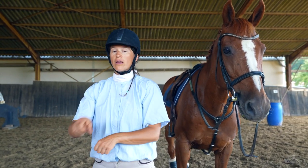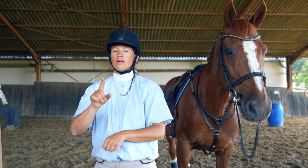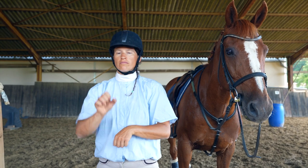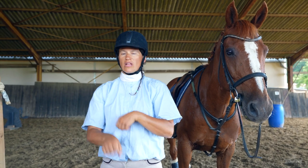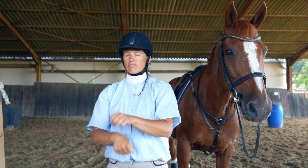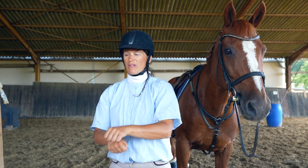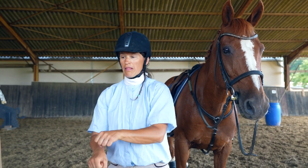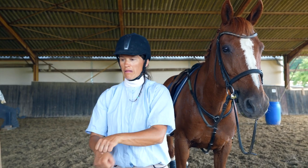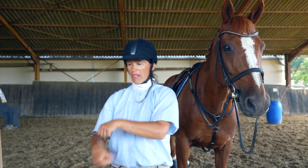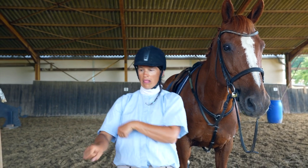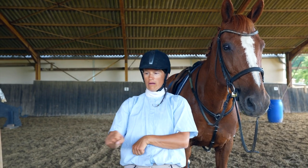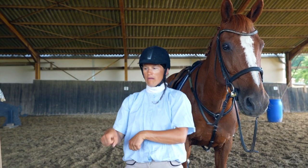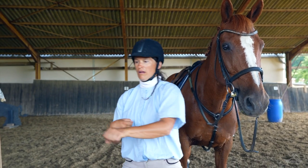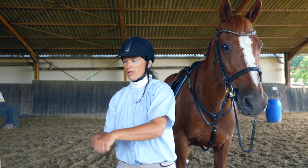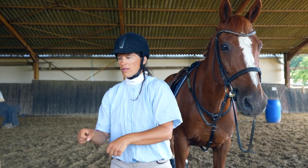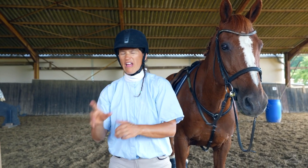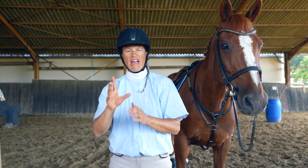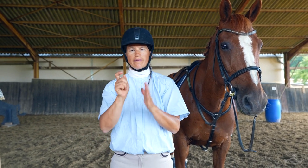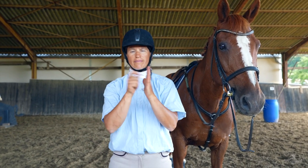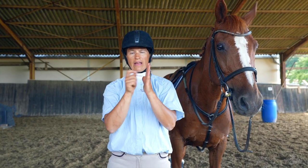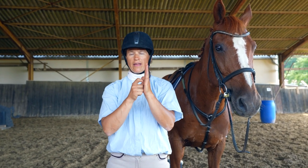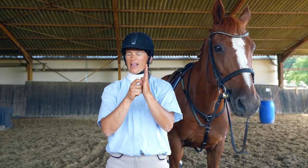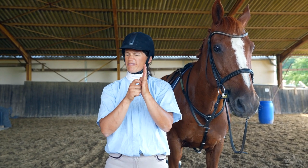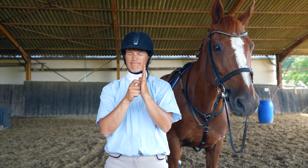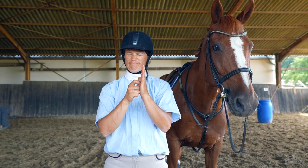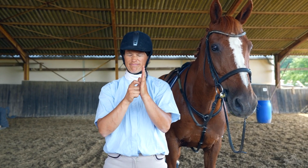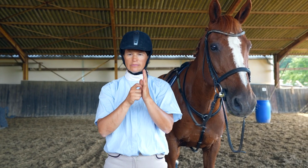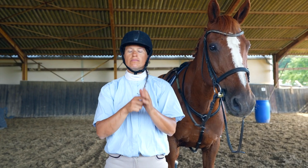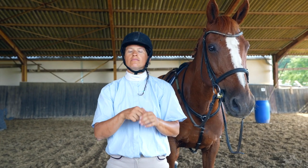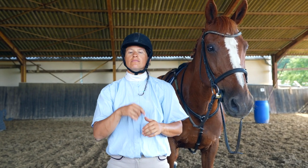Any hesitancy or fear will be noted in their score.